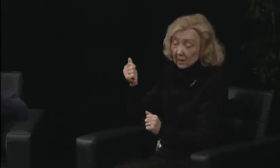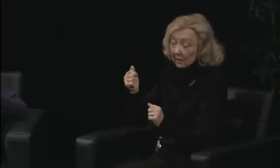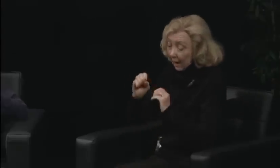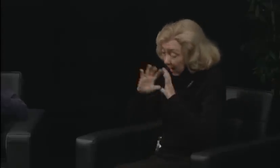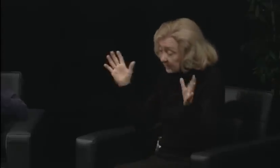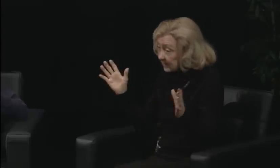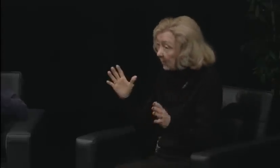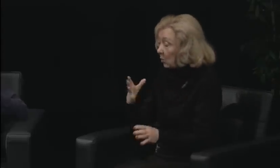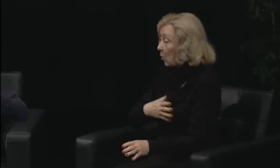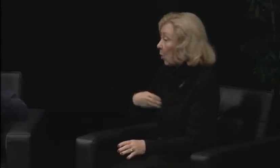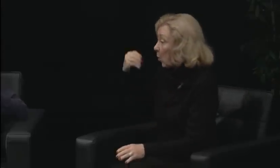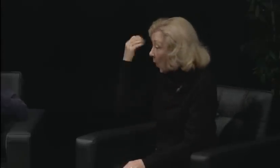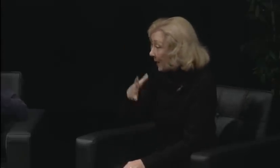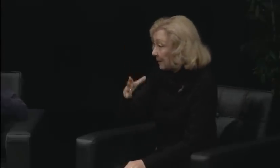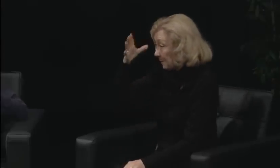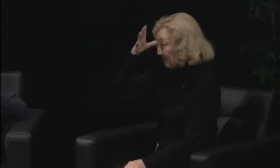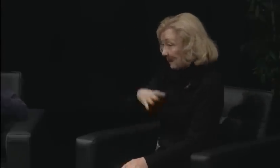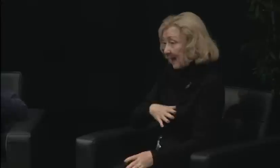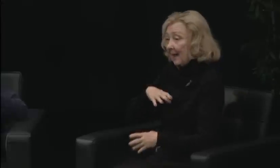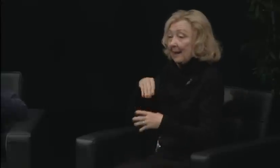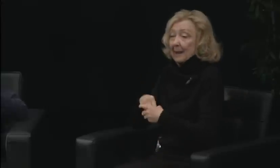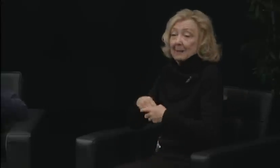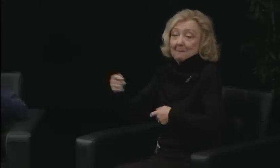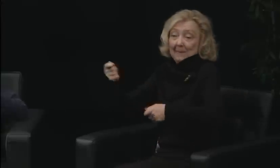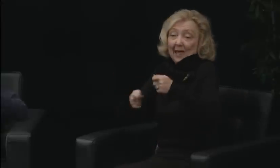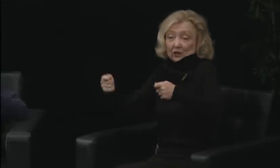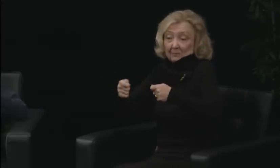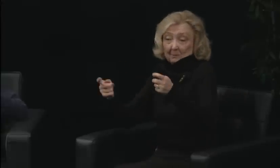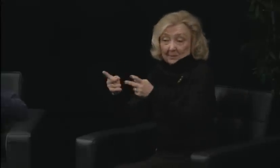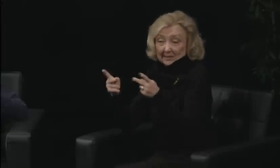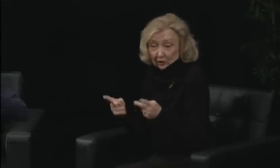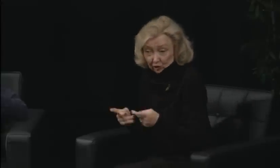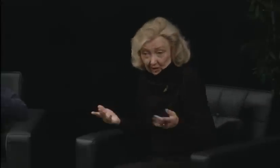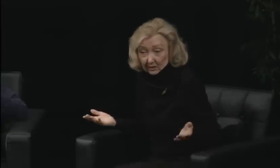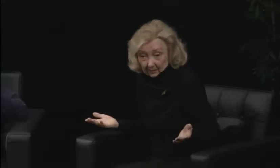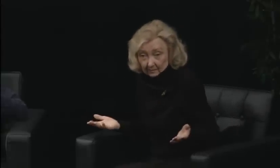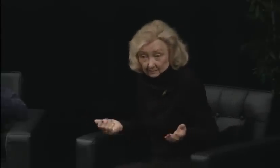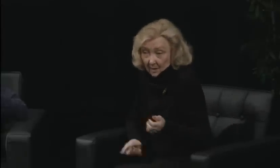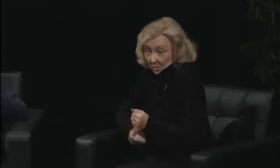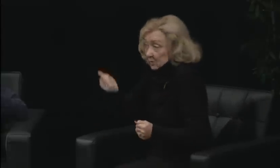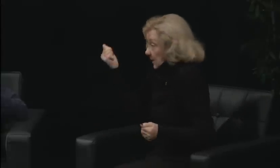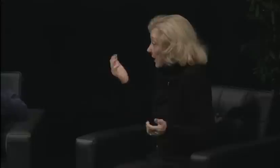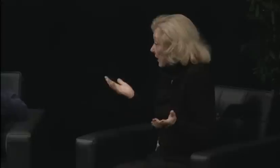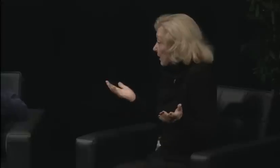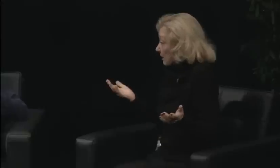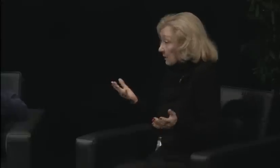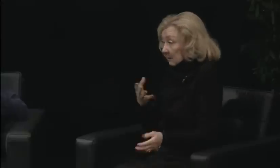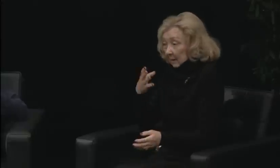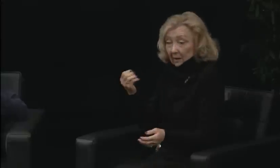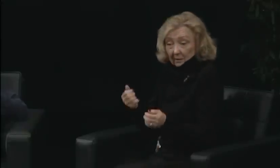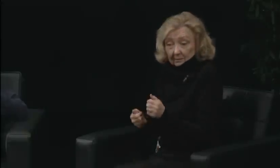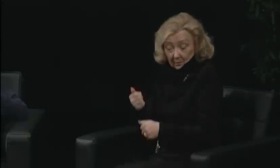In terms of the -- and I was thinking about what the potential impact was of winning this